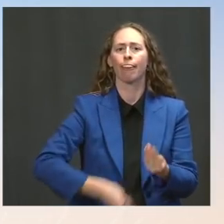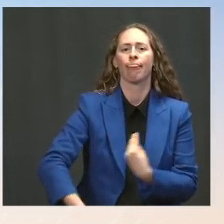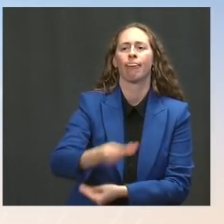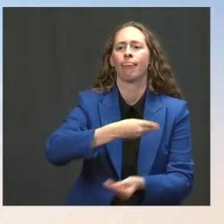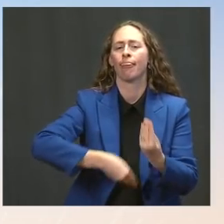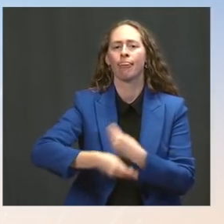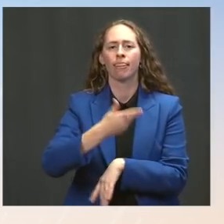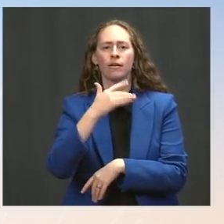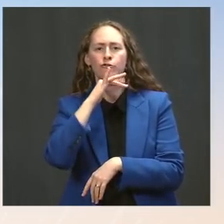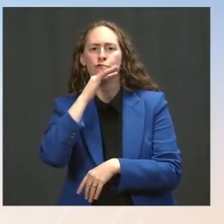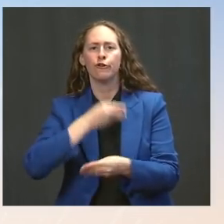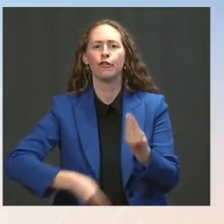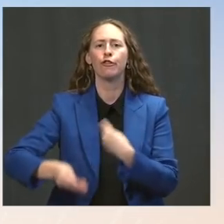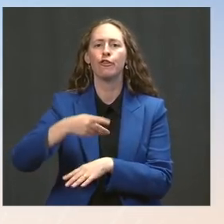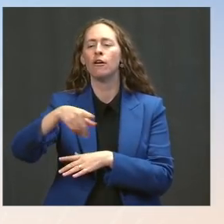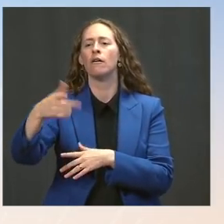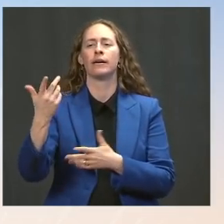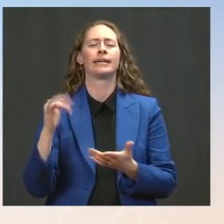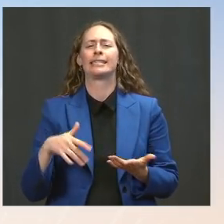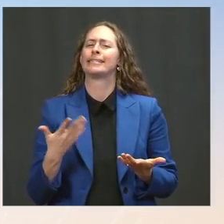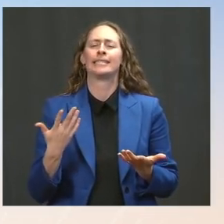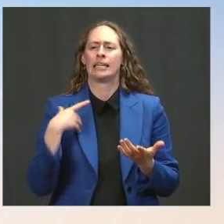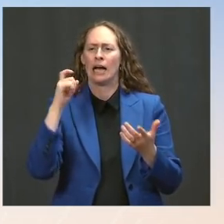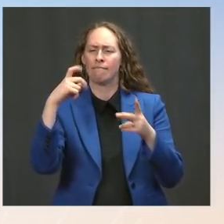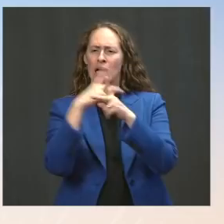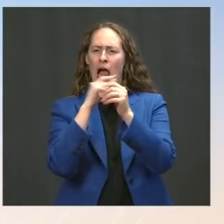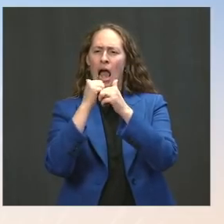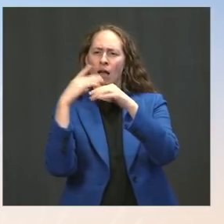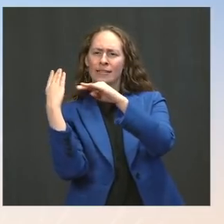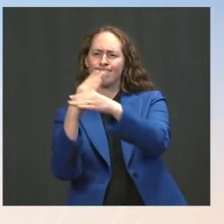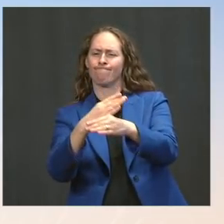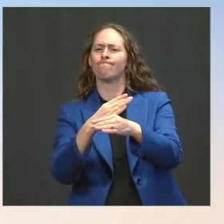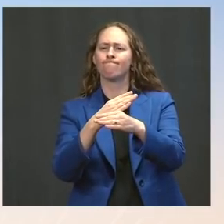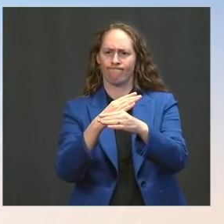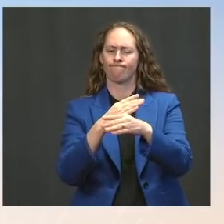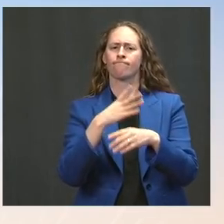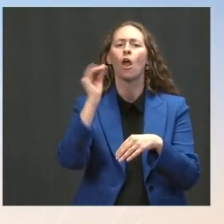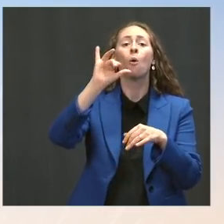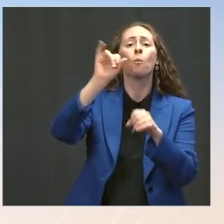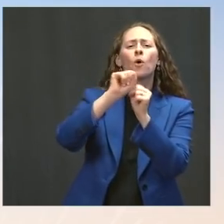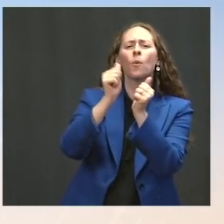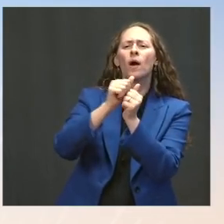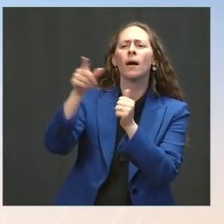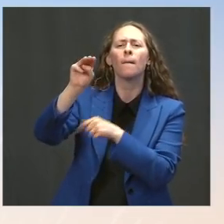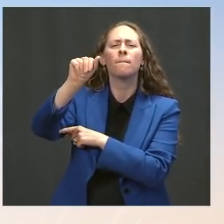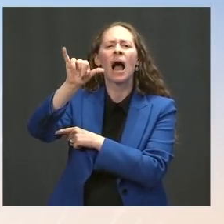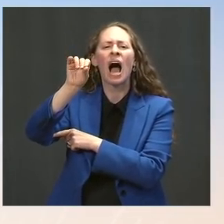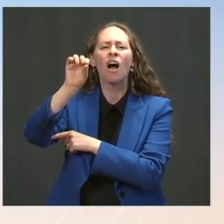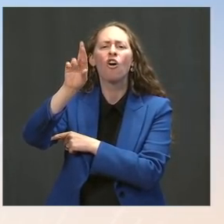We're working closely with the mayor and local elected officials. They've benefited a huge amount from the federal assistance